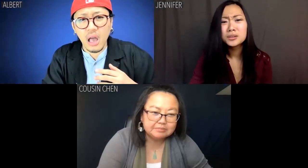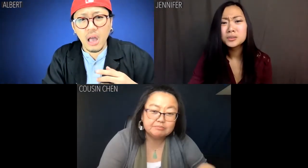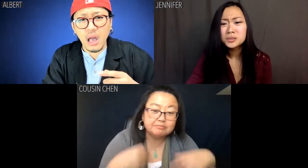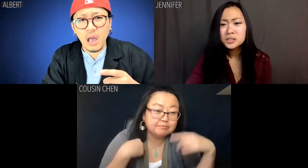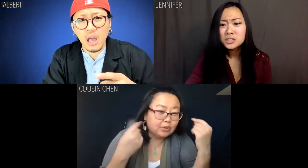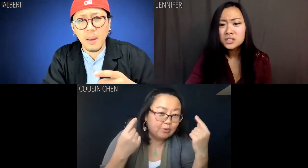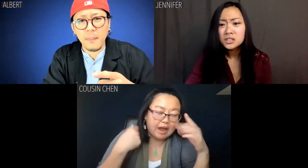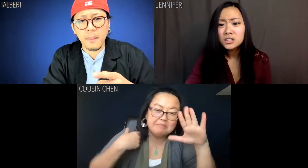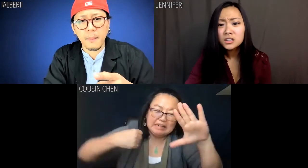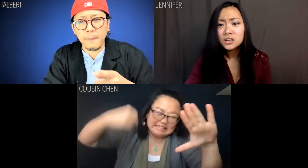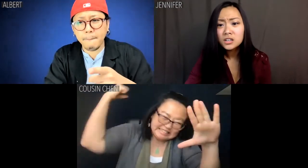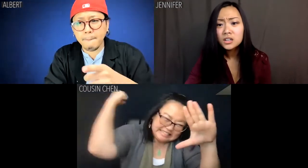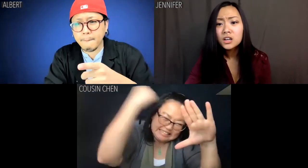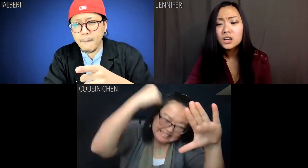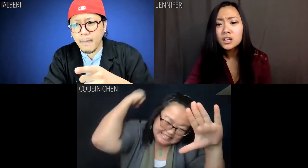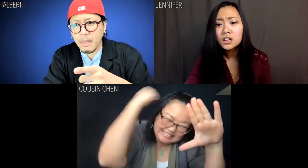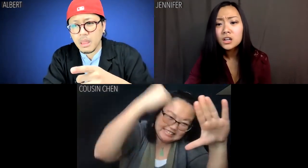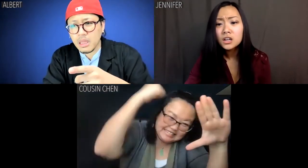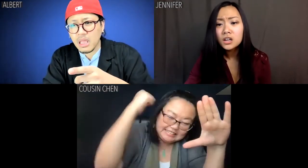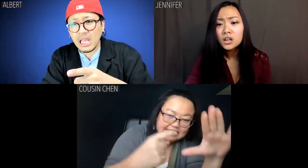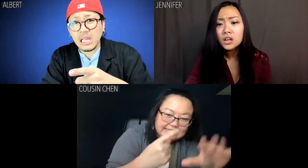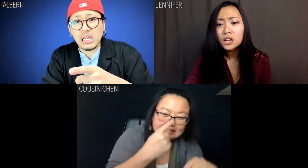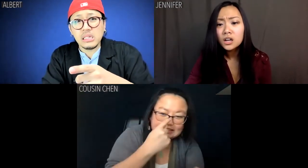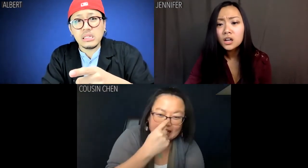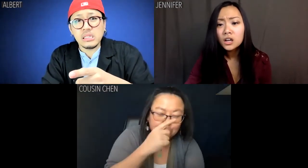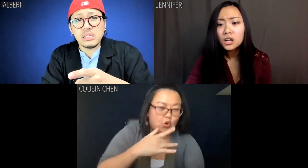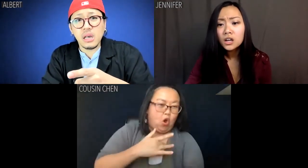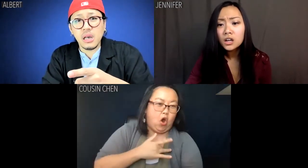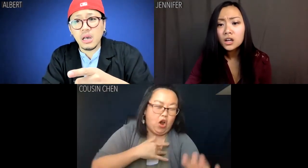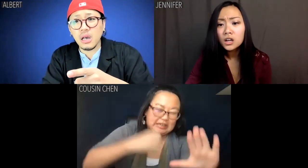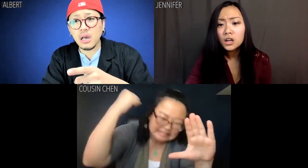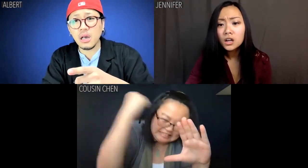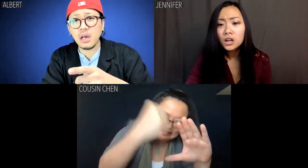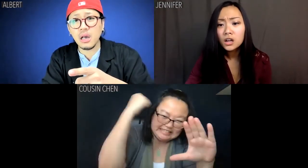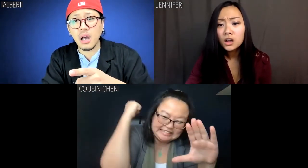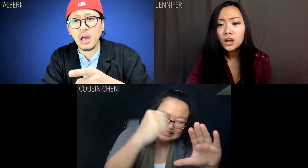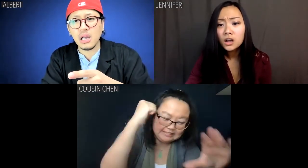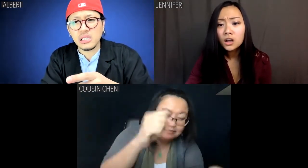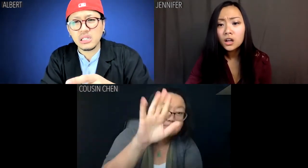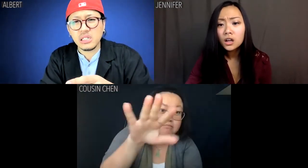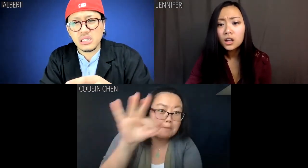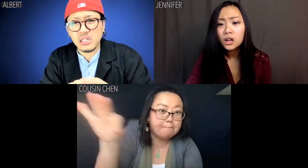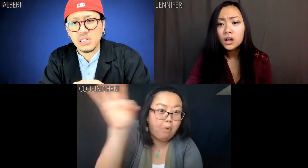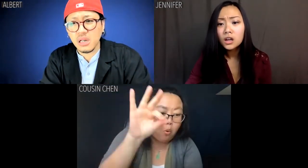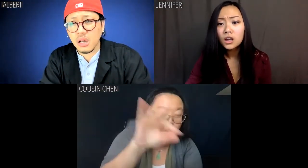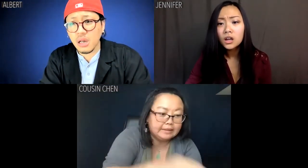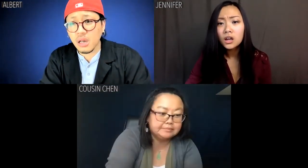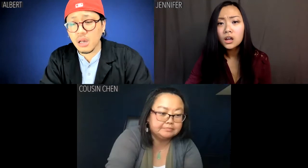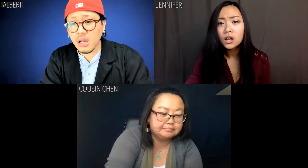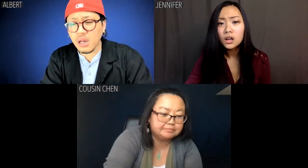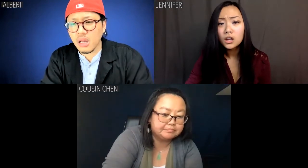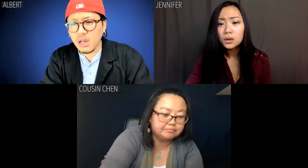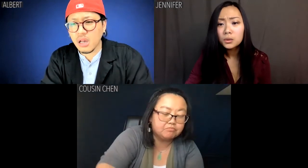Cousin Chen: I stabbed Tzi Chuan's heart out, that's how.